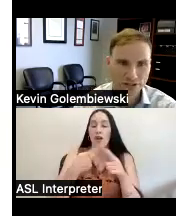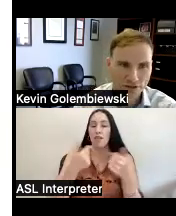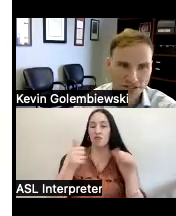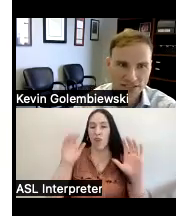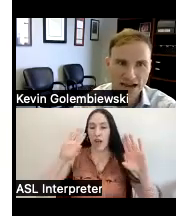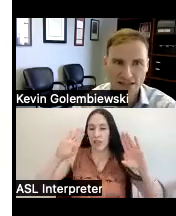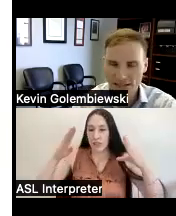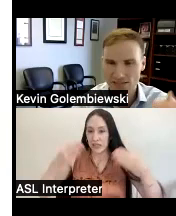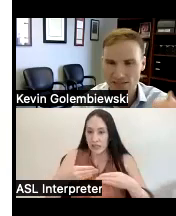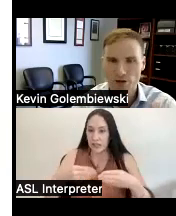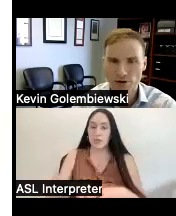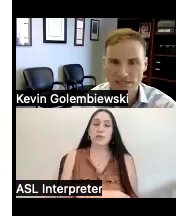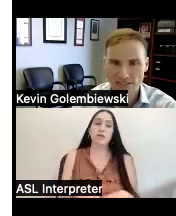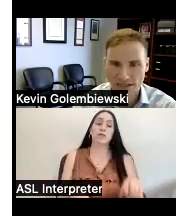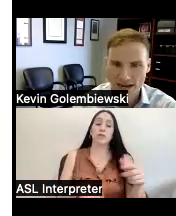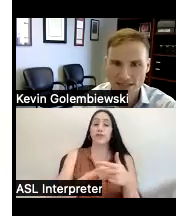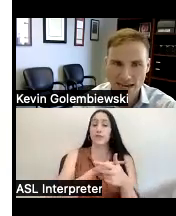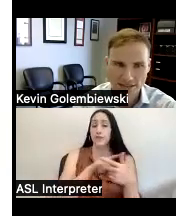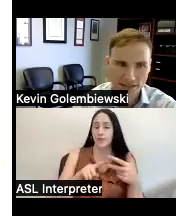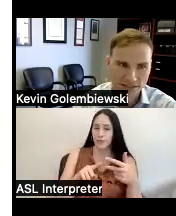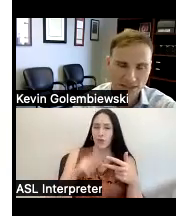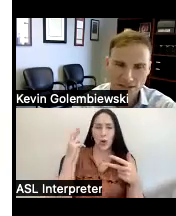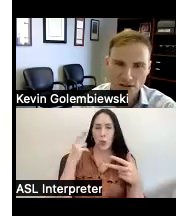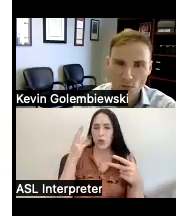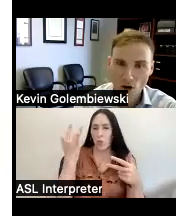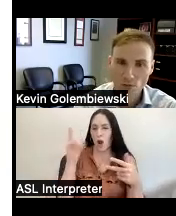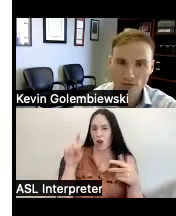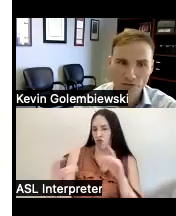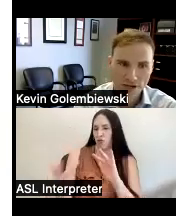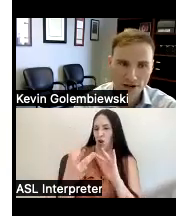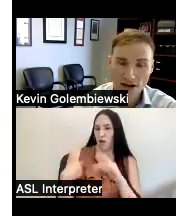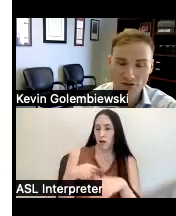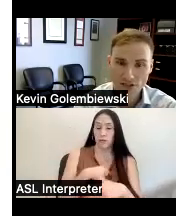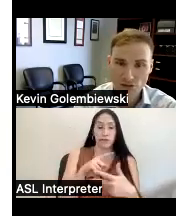and so on this slide it lists the three reasons that contact us one we're free and confidential